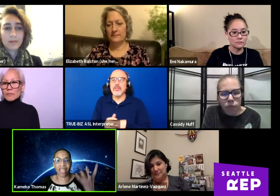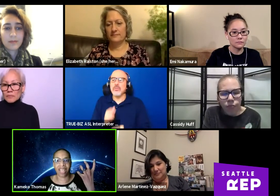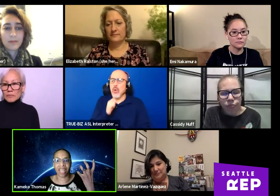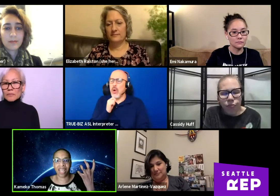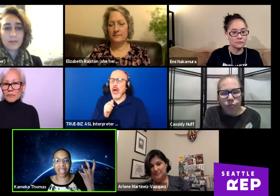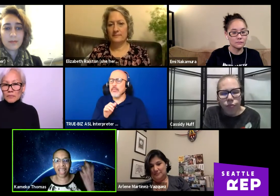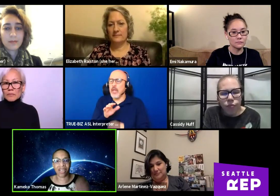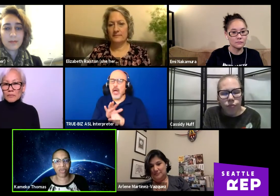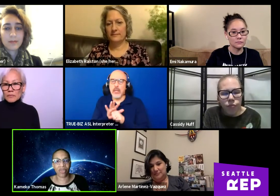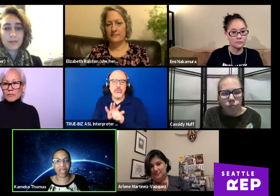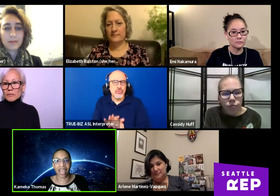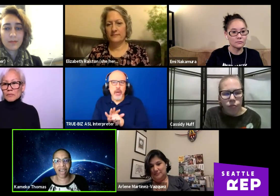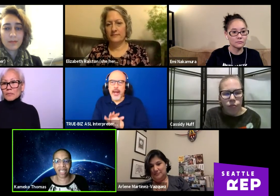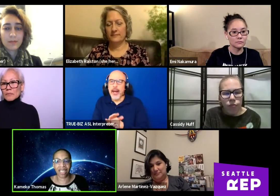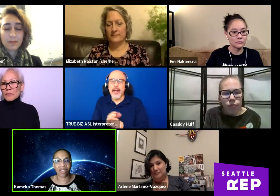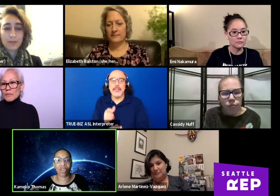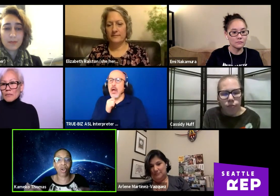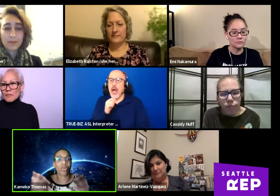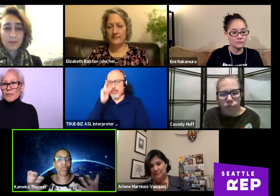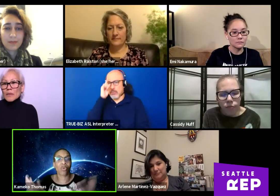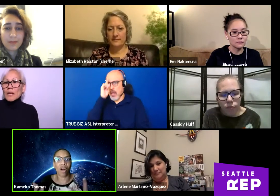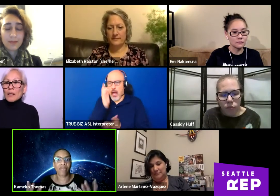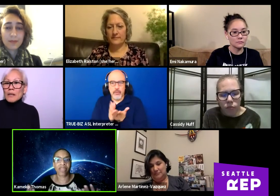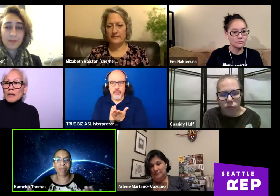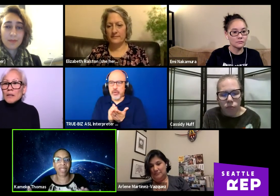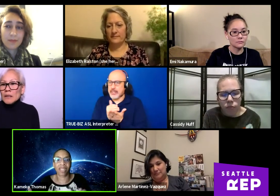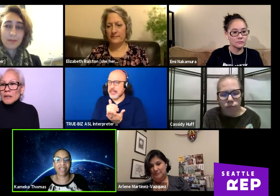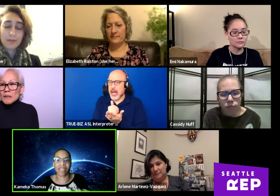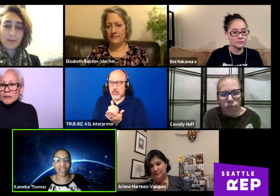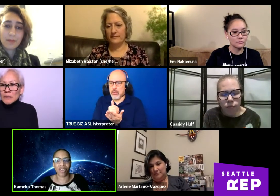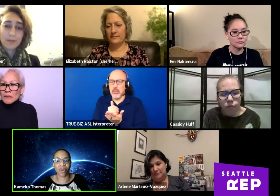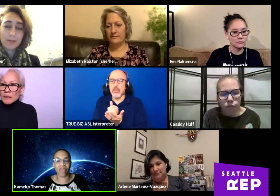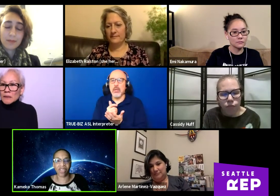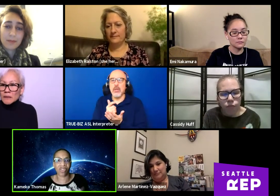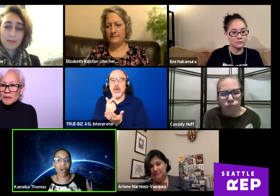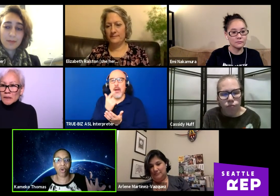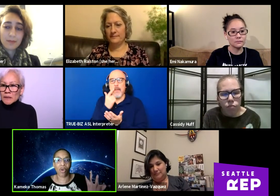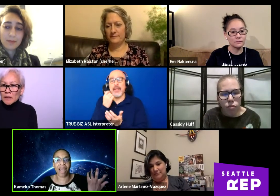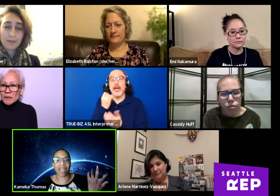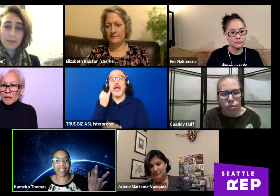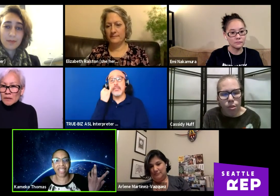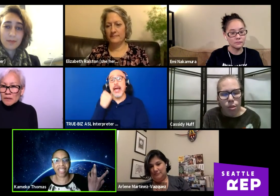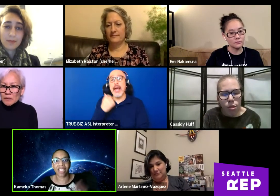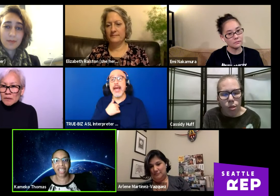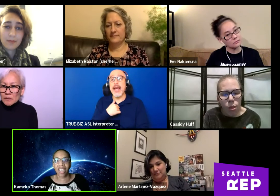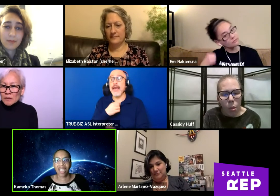and as freaked out, like, going through all of this, because I know if I just go and buy a ticket